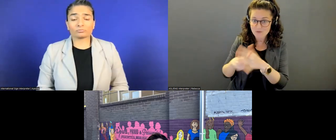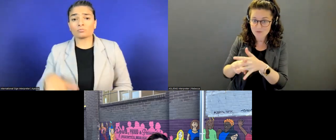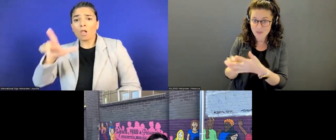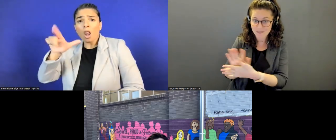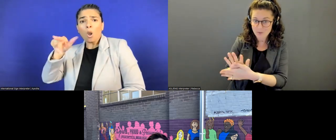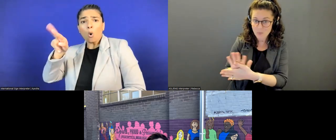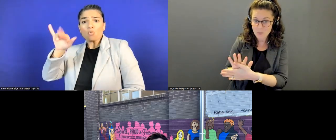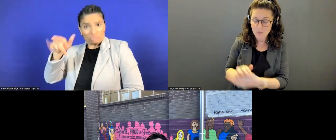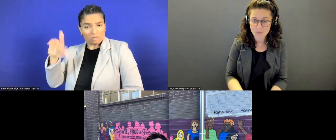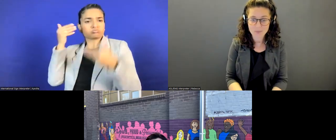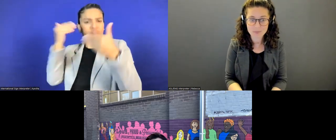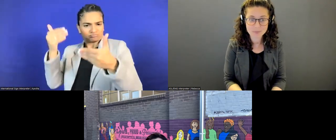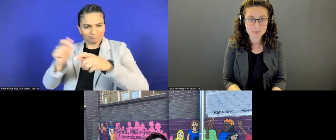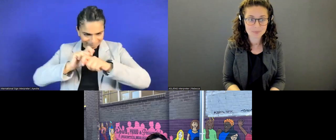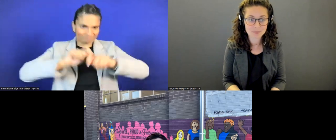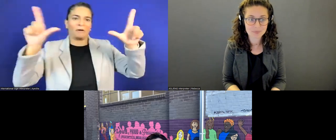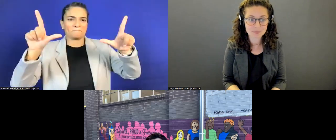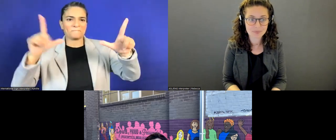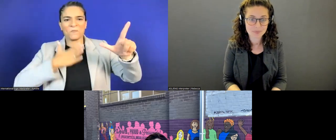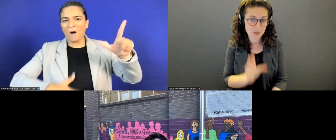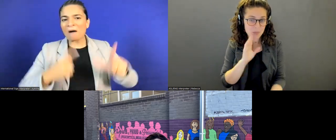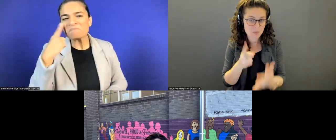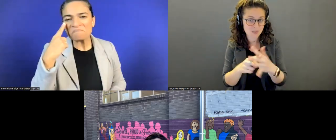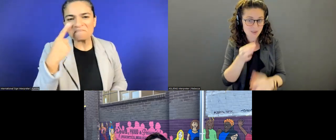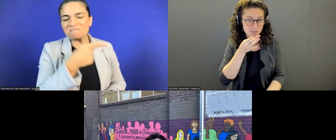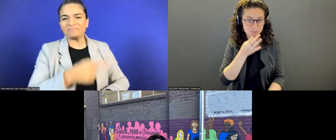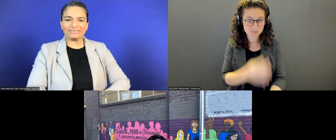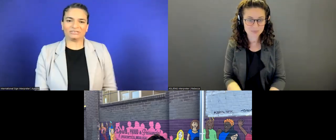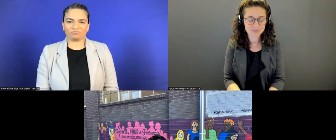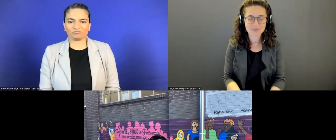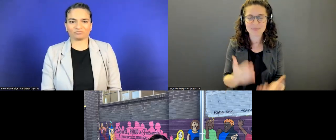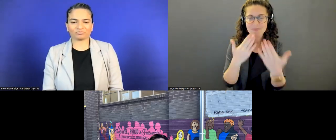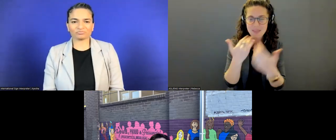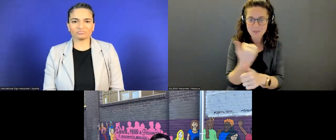We'll go ahead and get started!